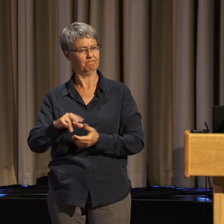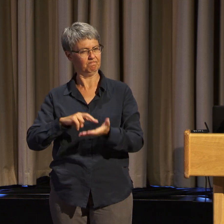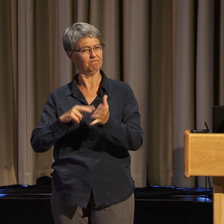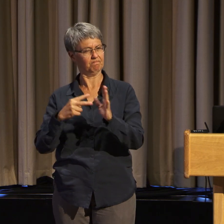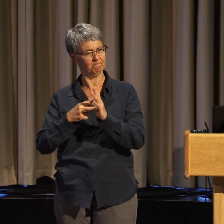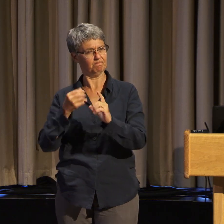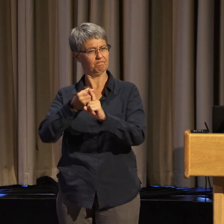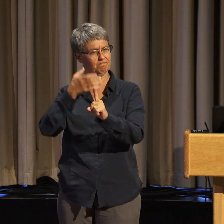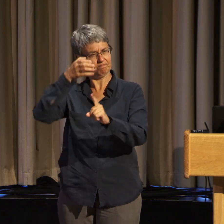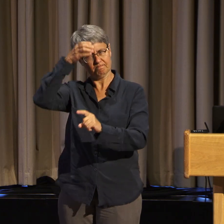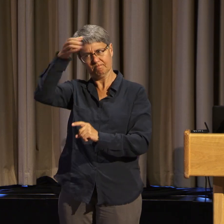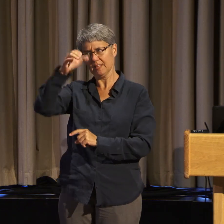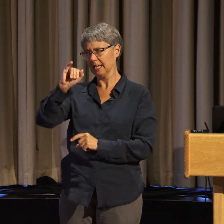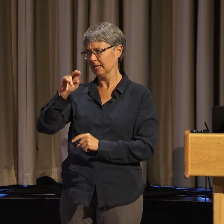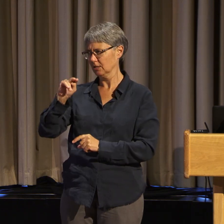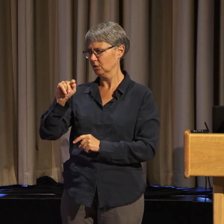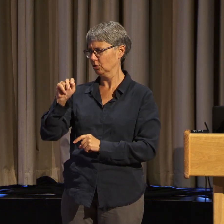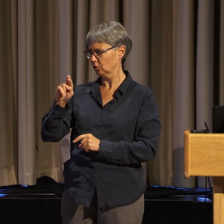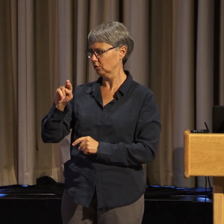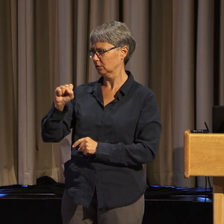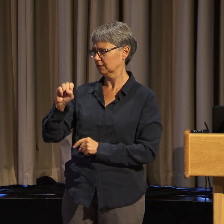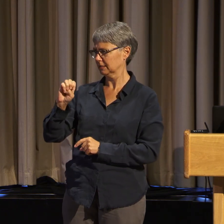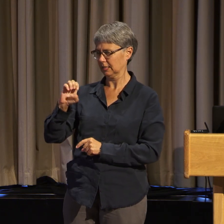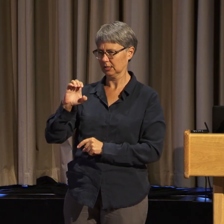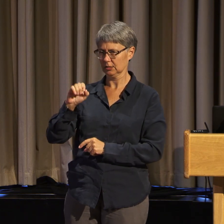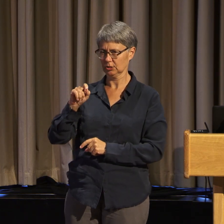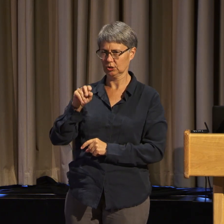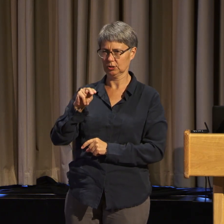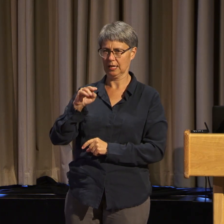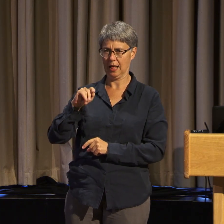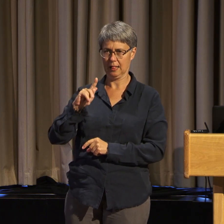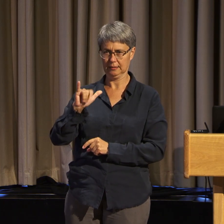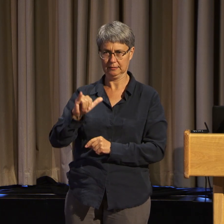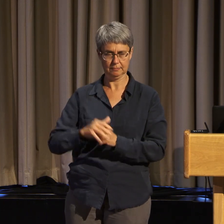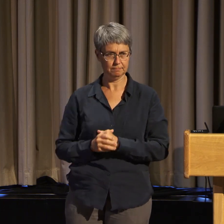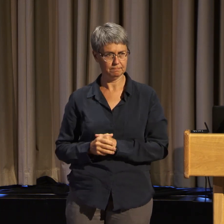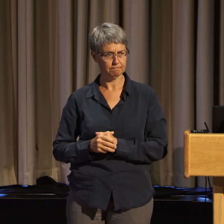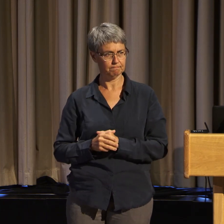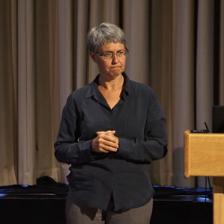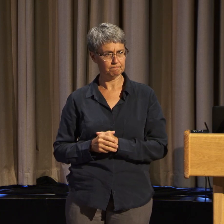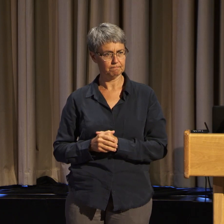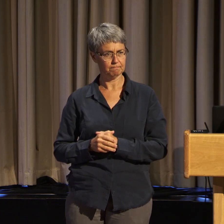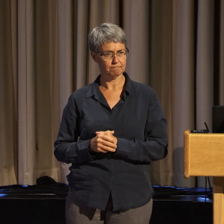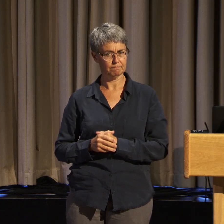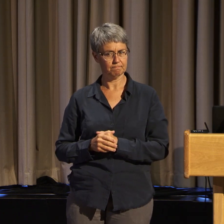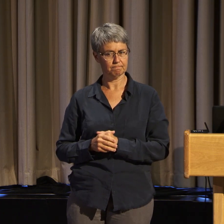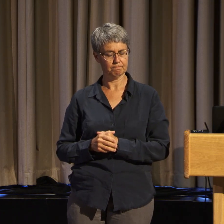So in ADAPT, that ever existed.